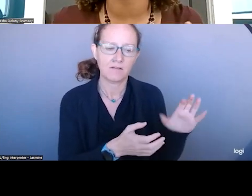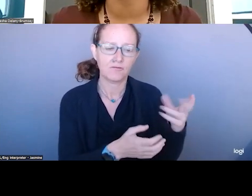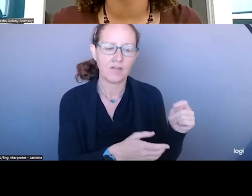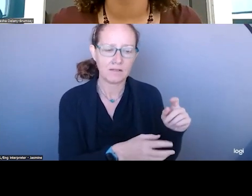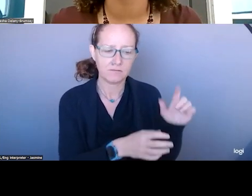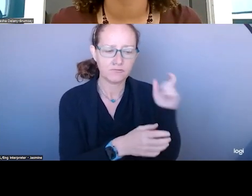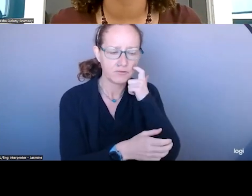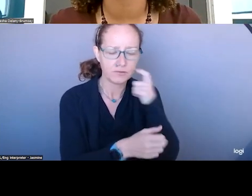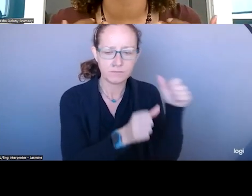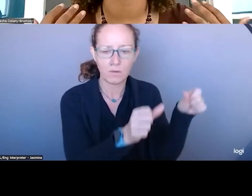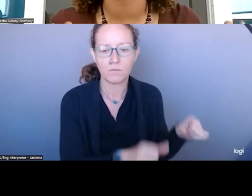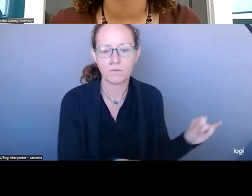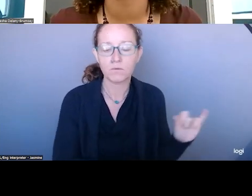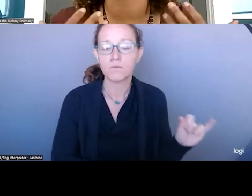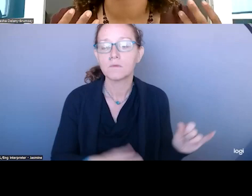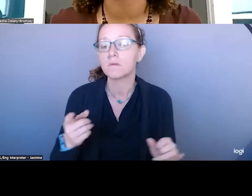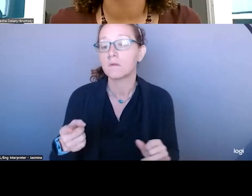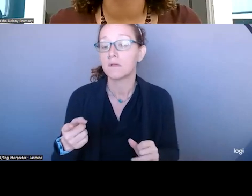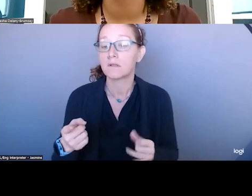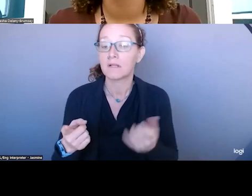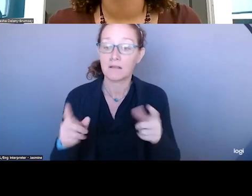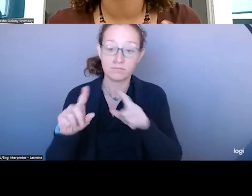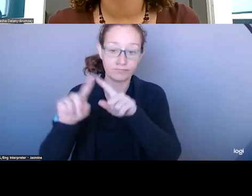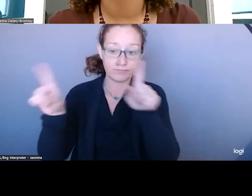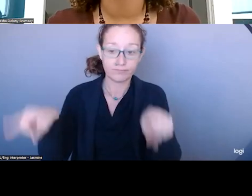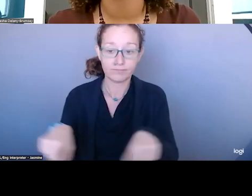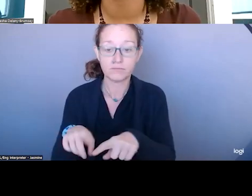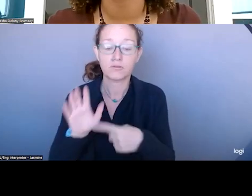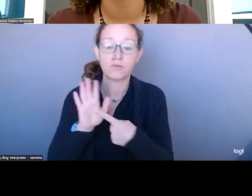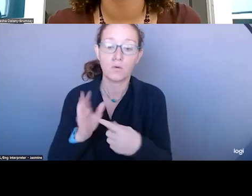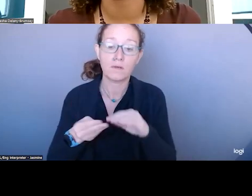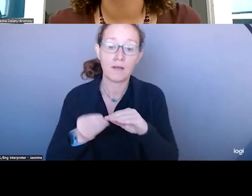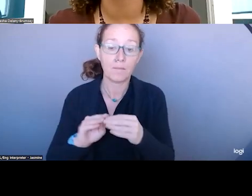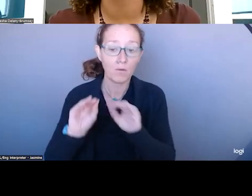ORGANIZATIONS AND THE LEVEL OF ENGAGEMENT THIS LEARNING COMMUNITY HAS.